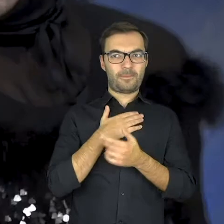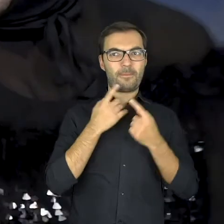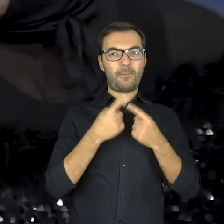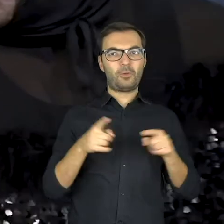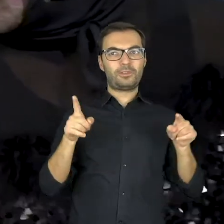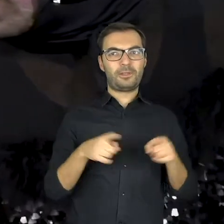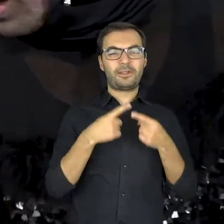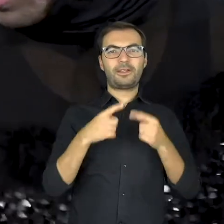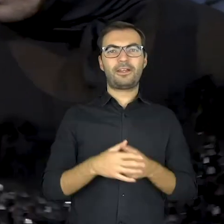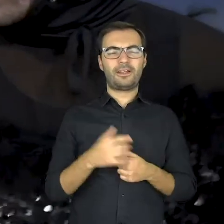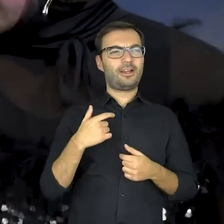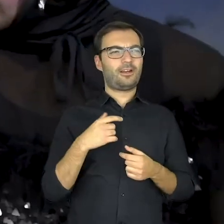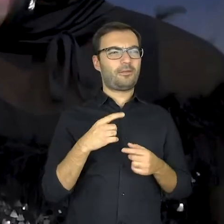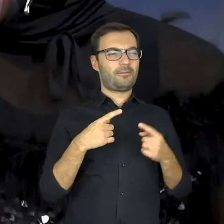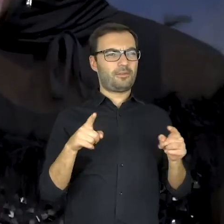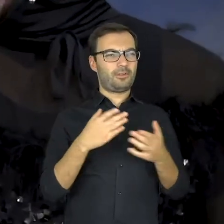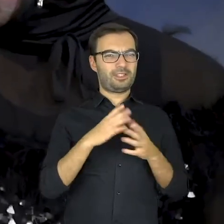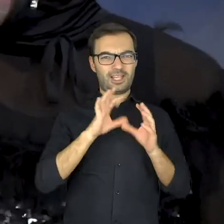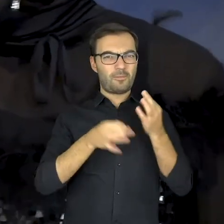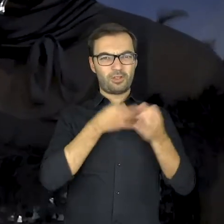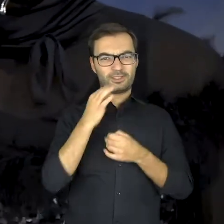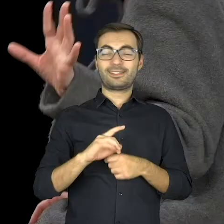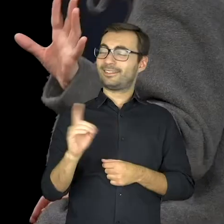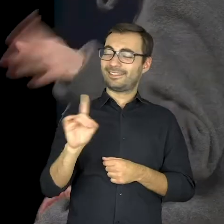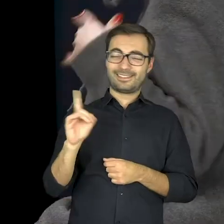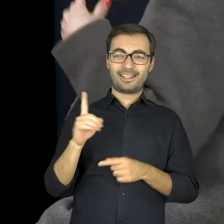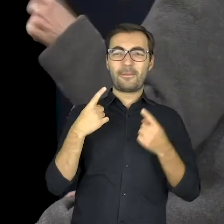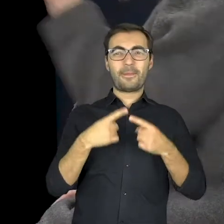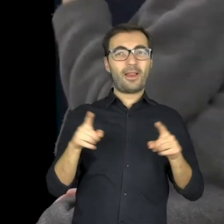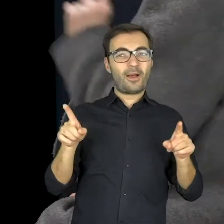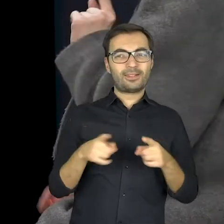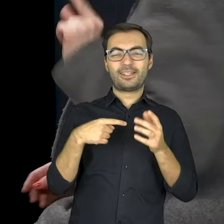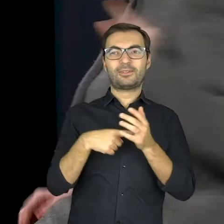Melody?! I thought it’s a song. Noooo… Melody is